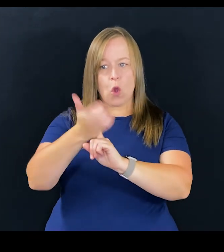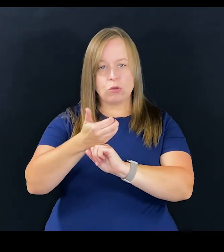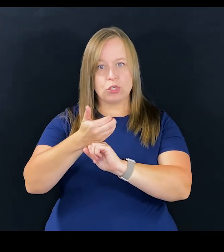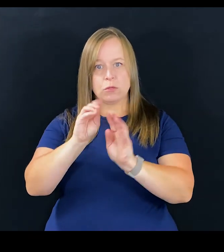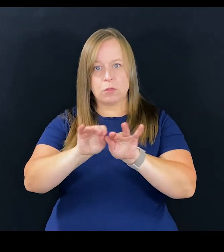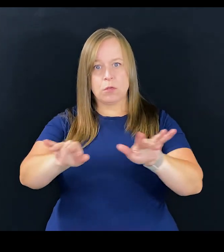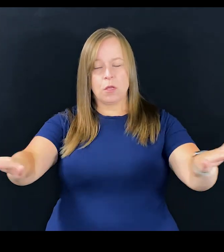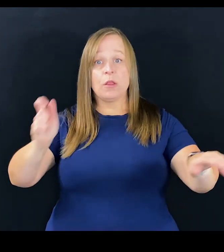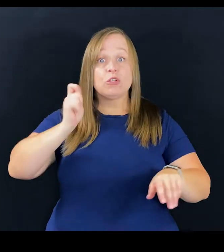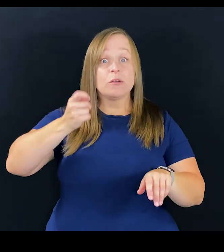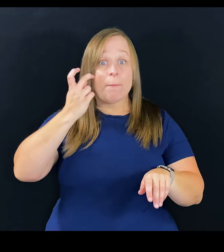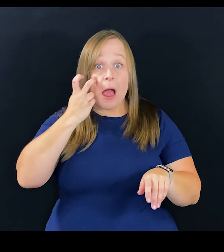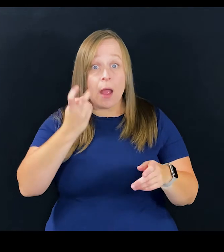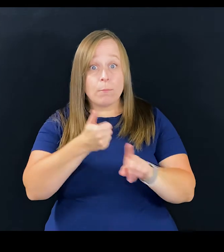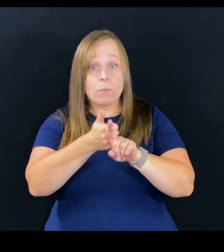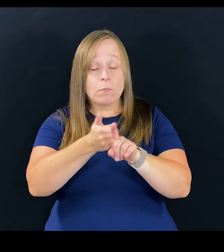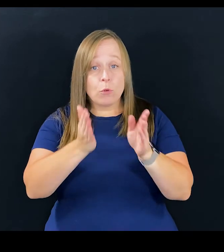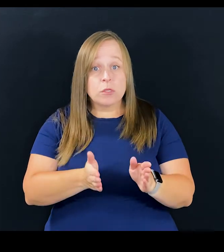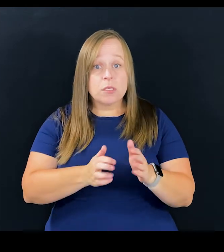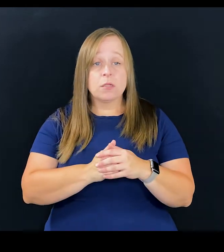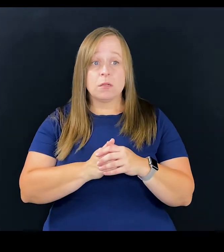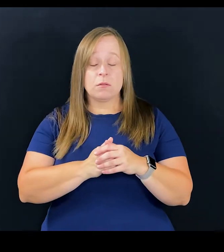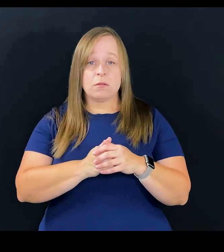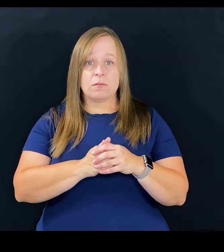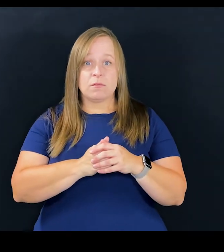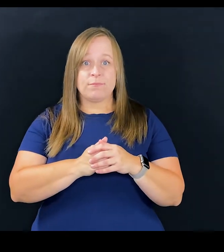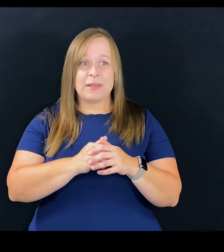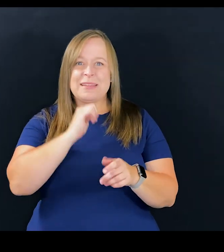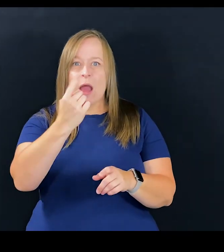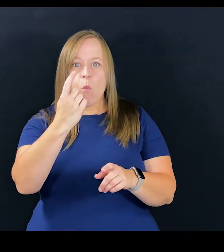so that the jurist who's blind, it's not that one jurist,